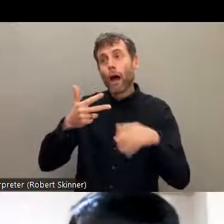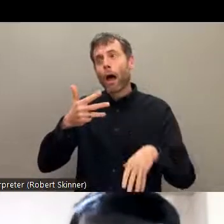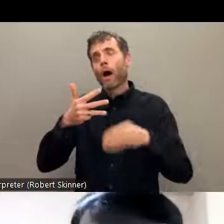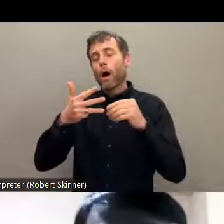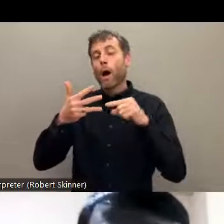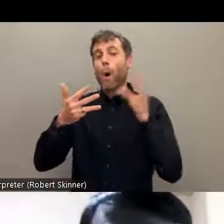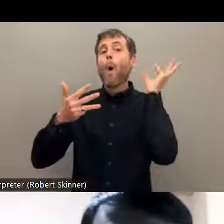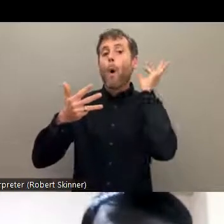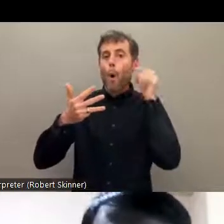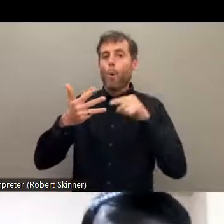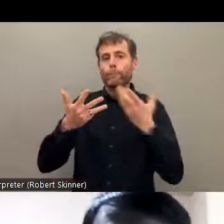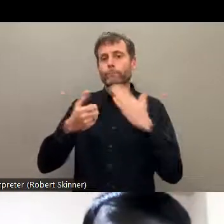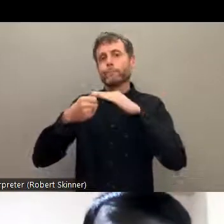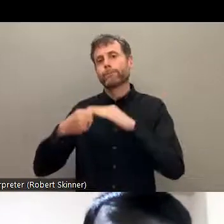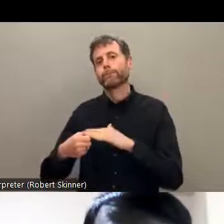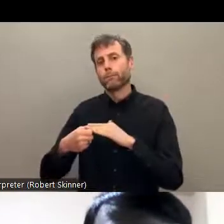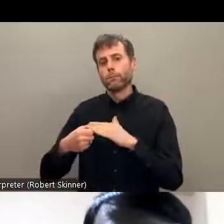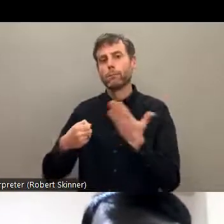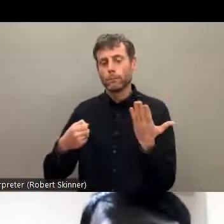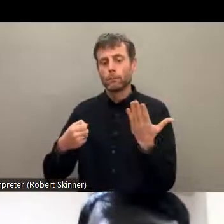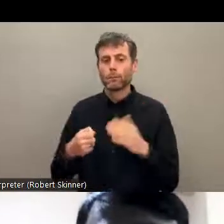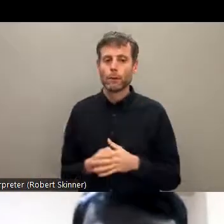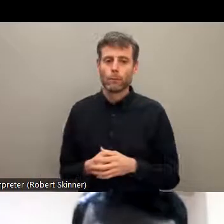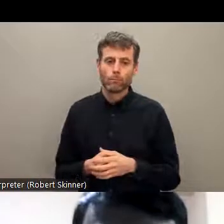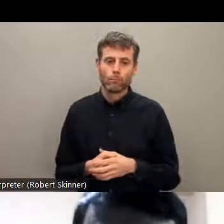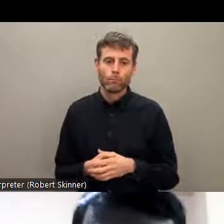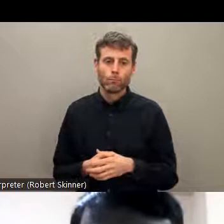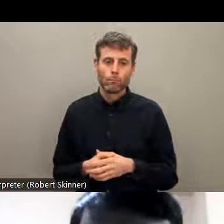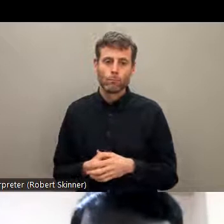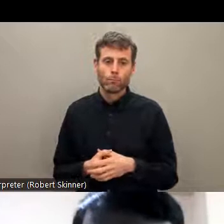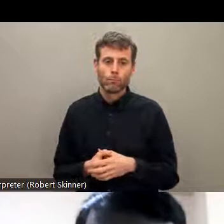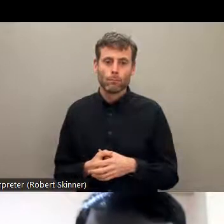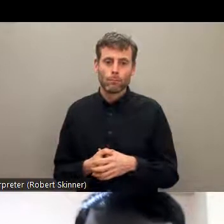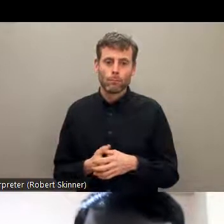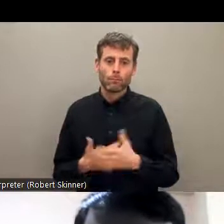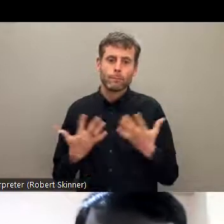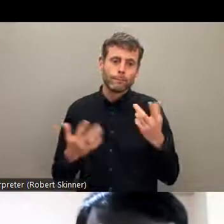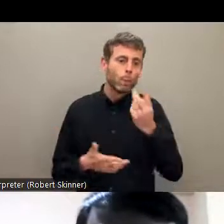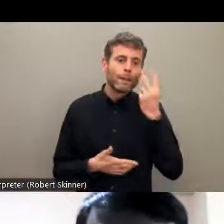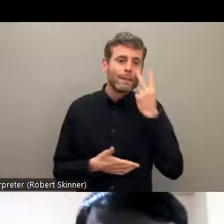and other identities. And if